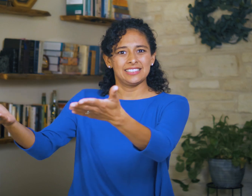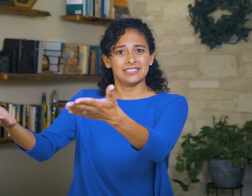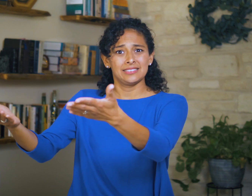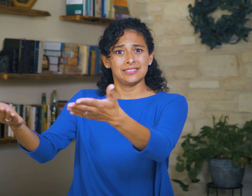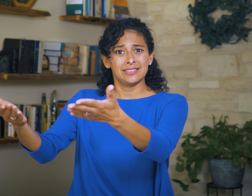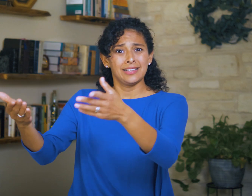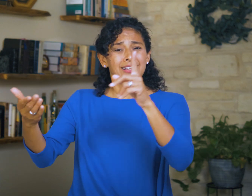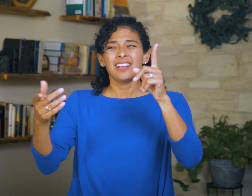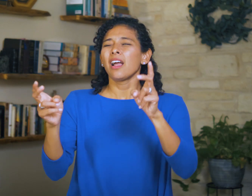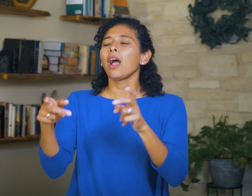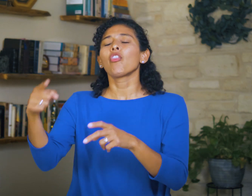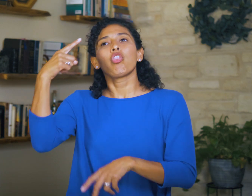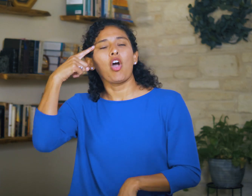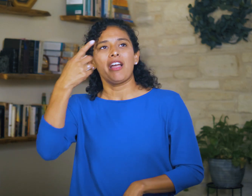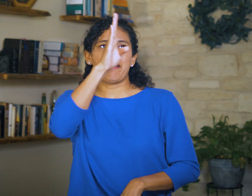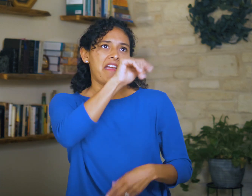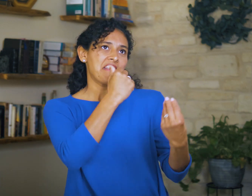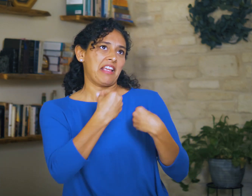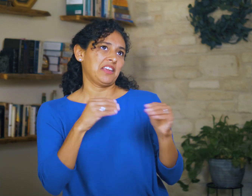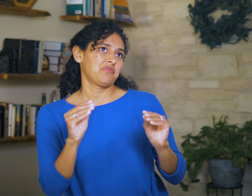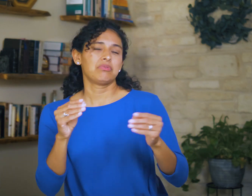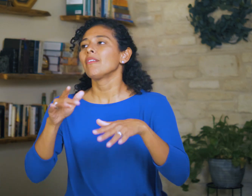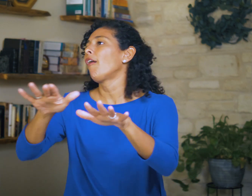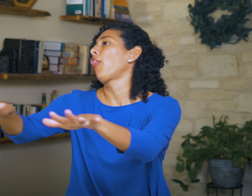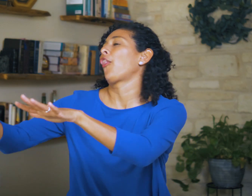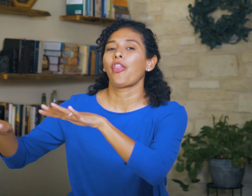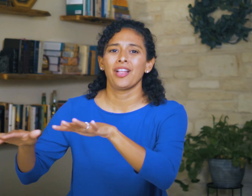as though He weren’t providing for them—